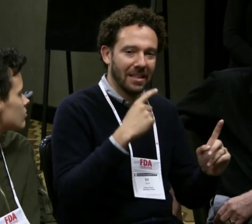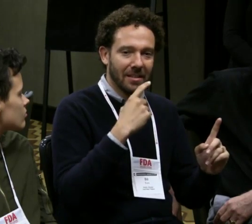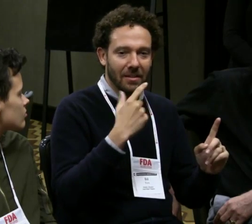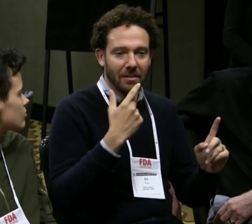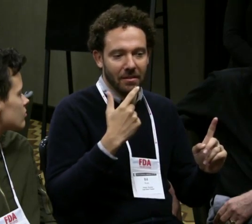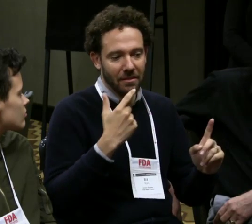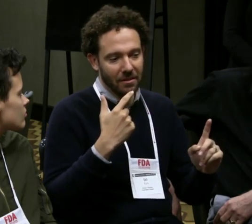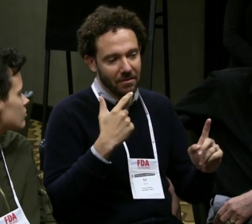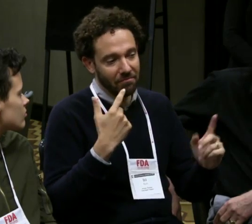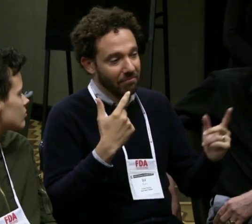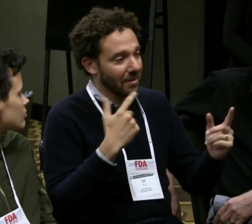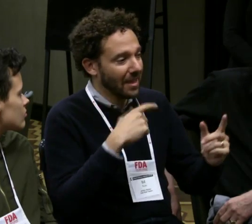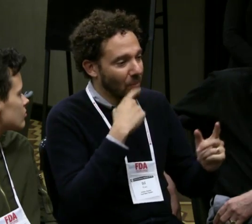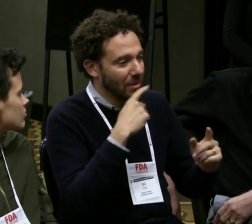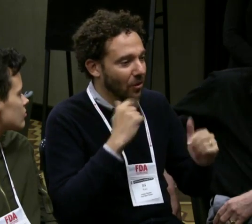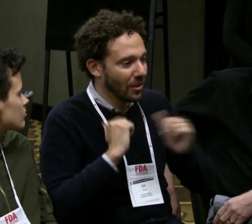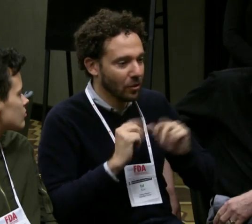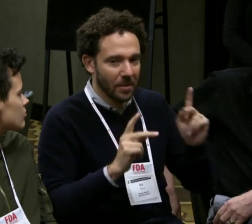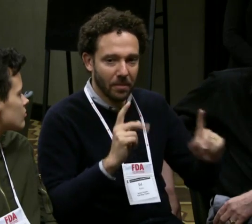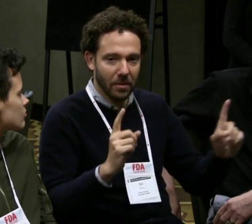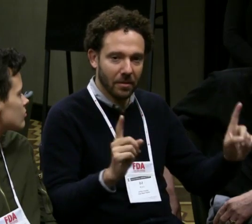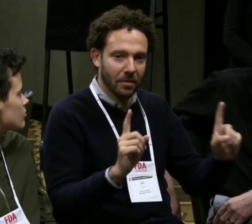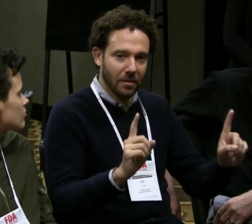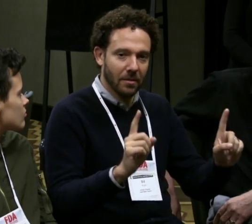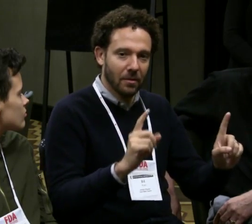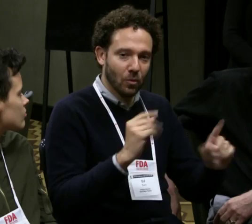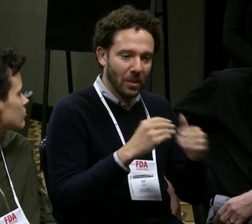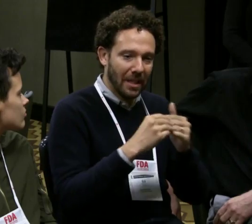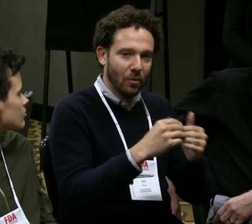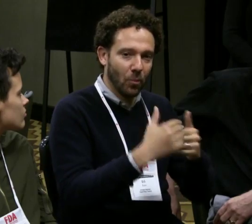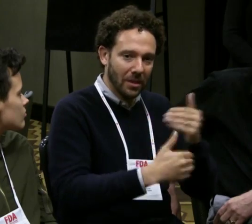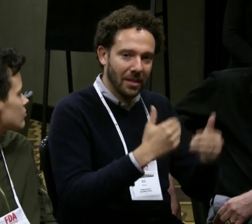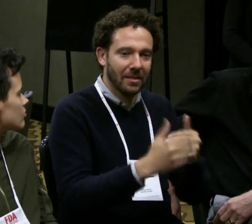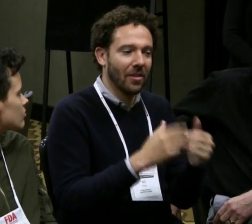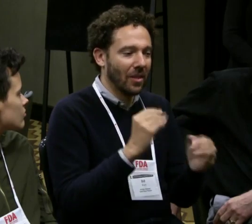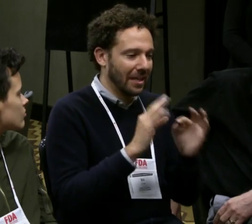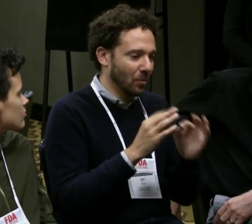We need deaf people in that position and hearing people as well